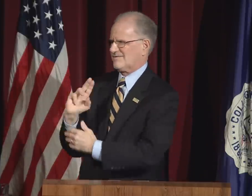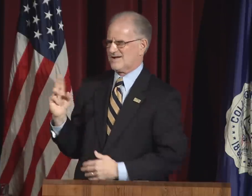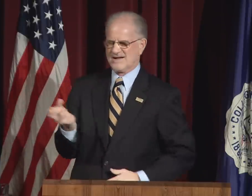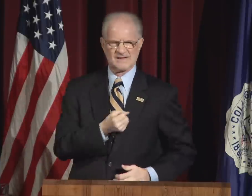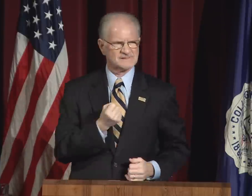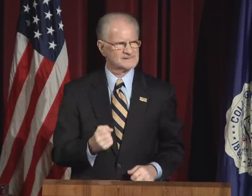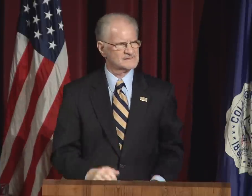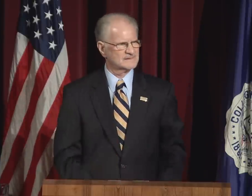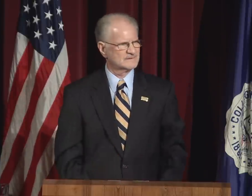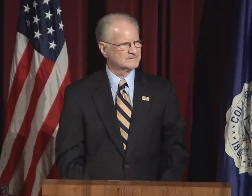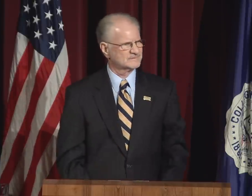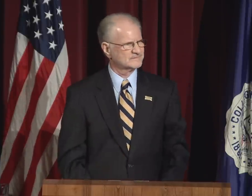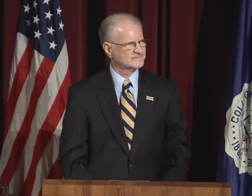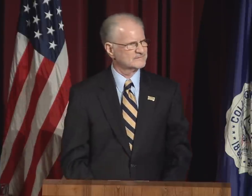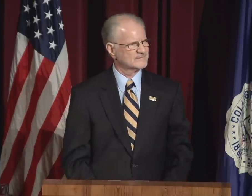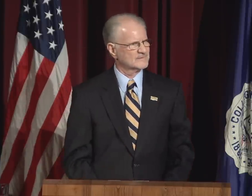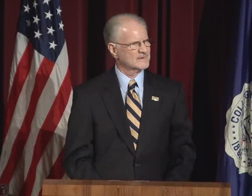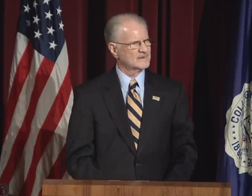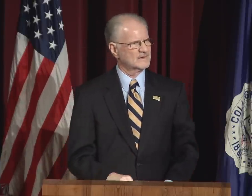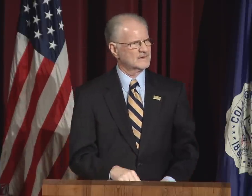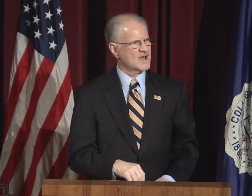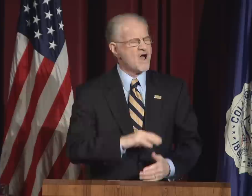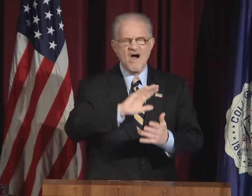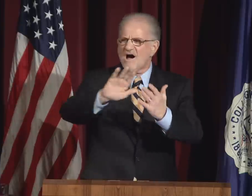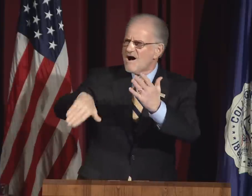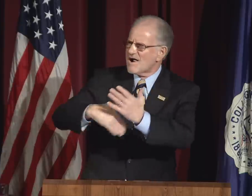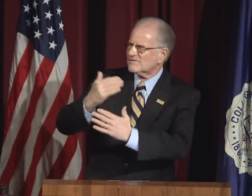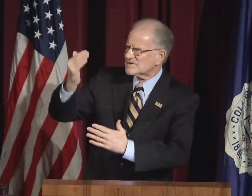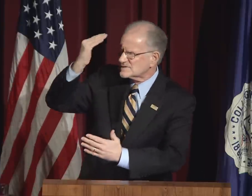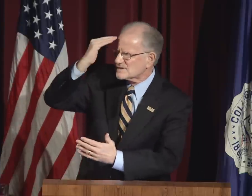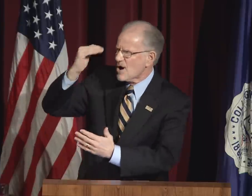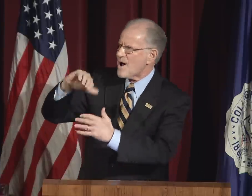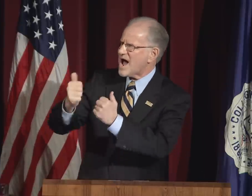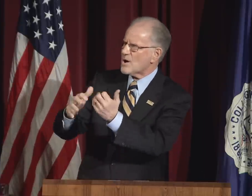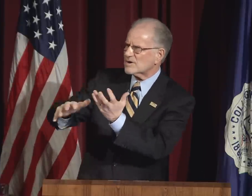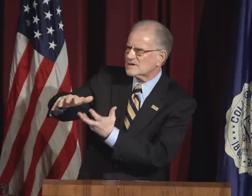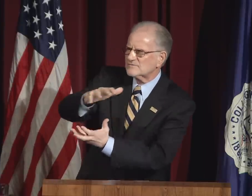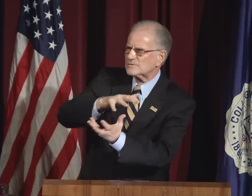the more room there is for all of us.